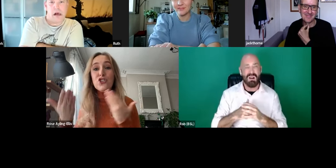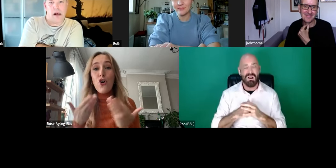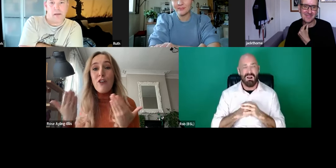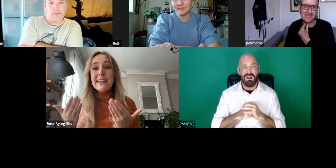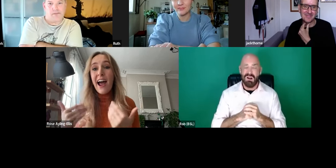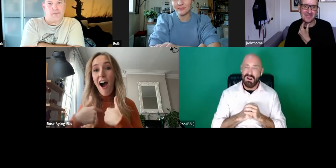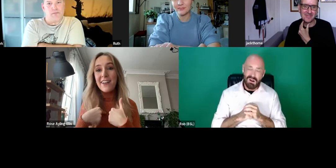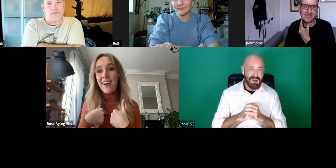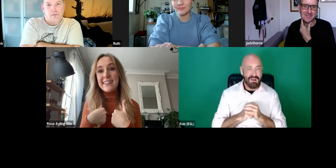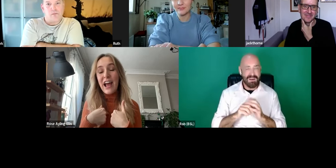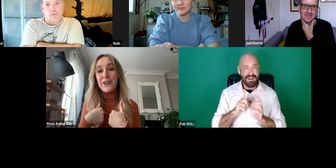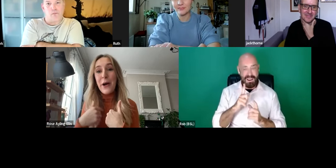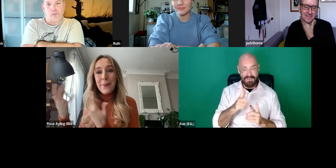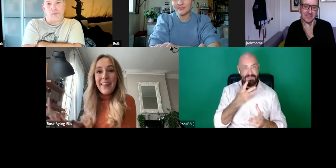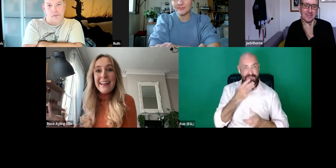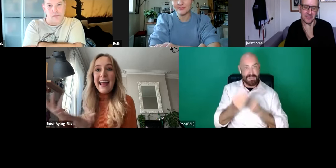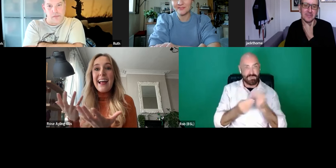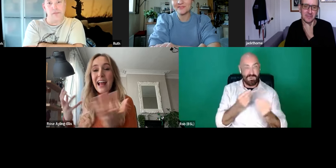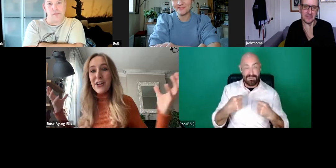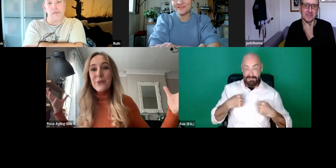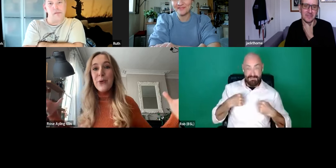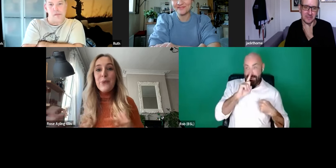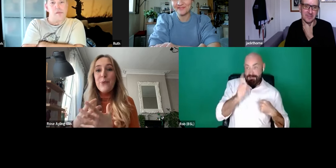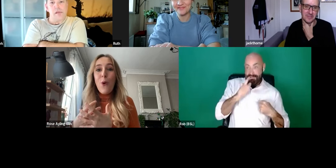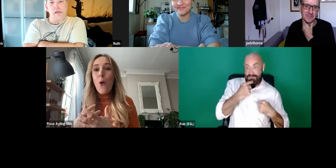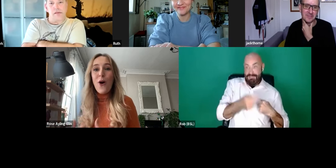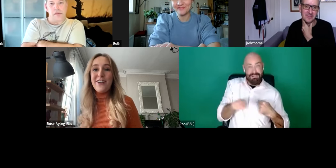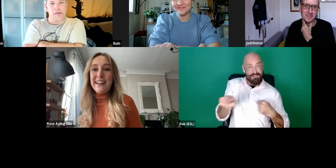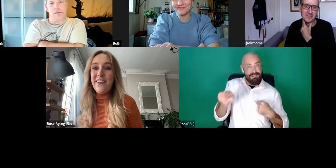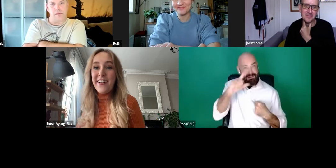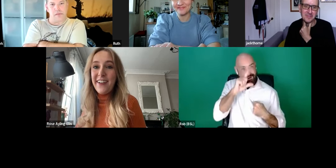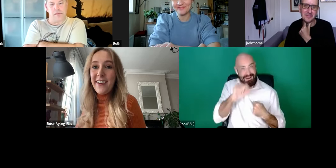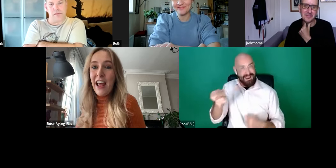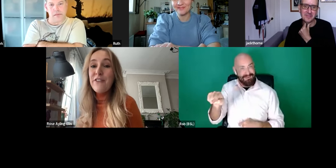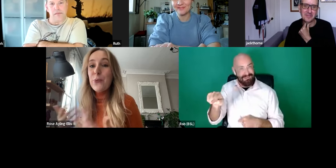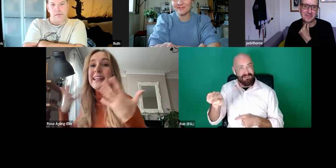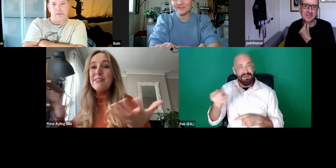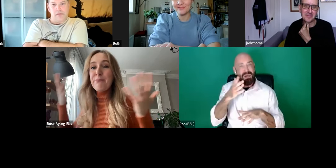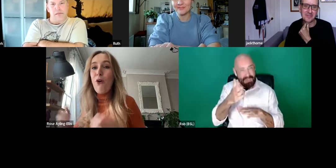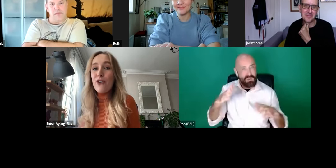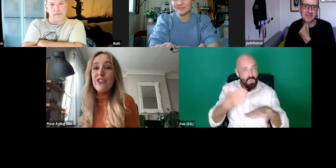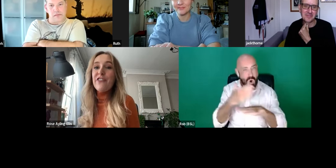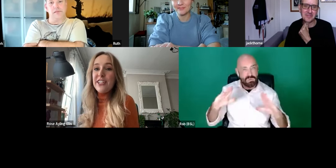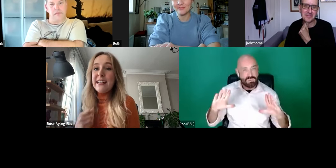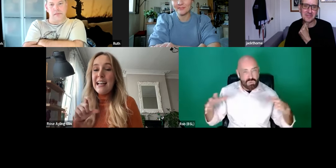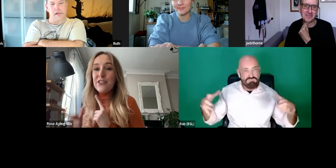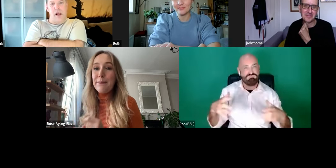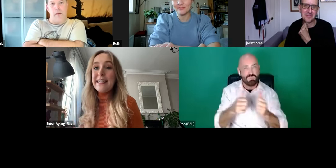that I can't tell, but they can. And we'll all work together. I think we need more diversity